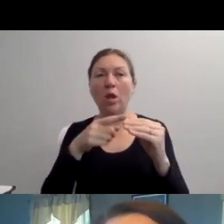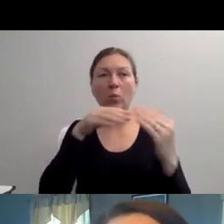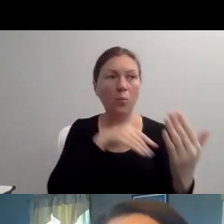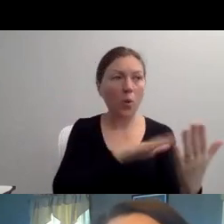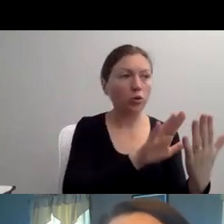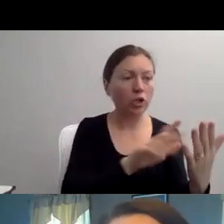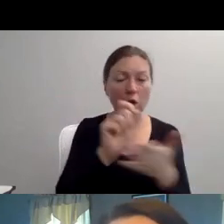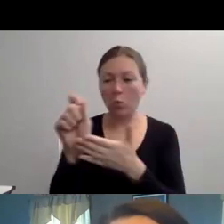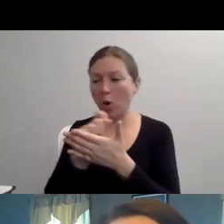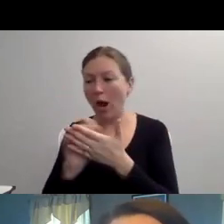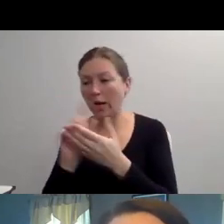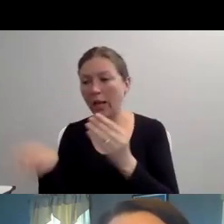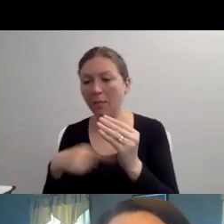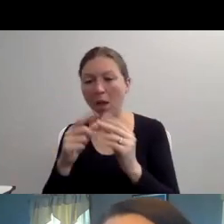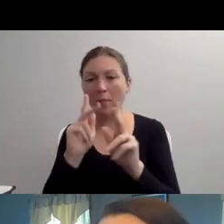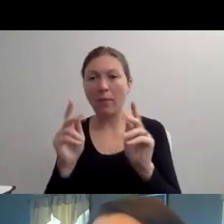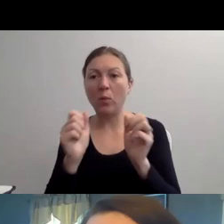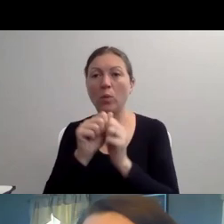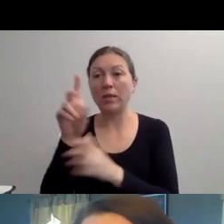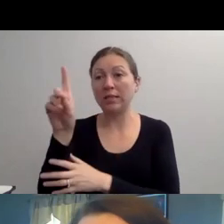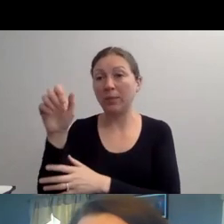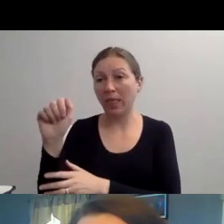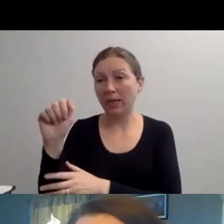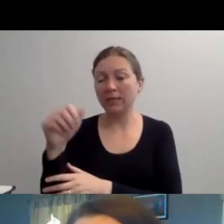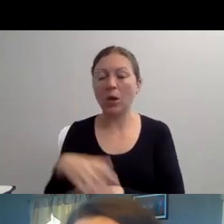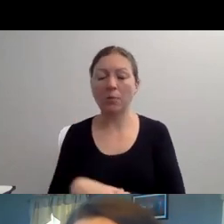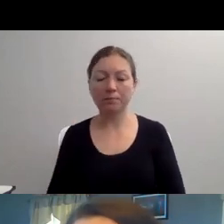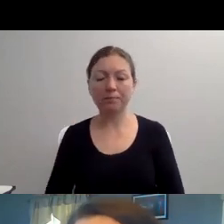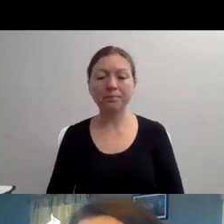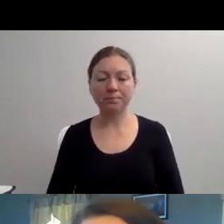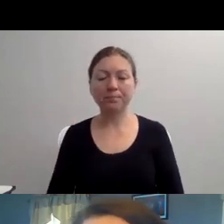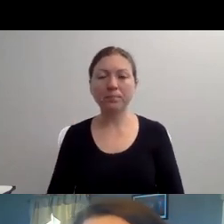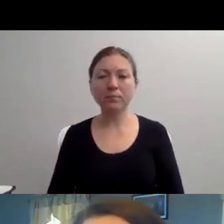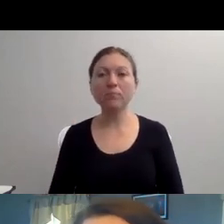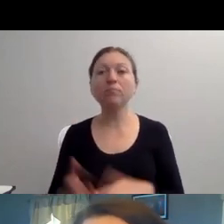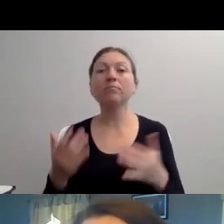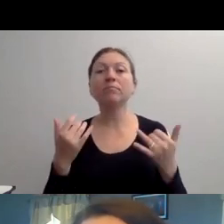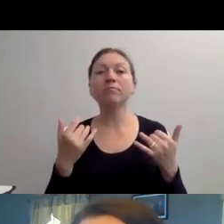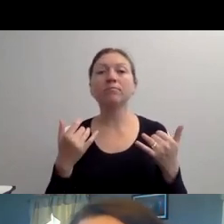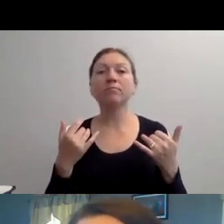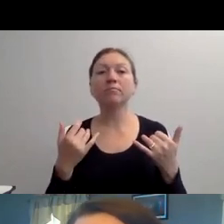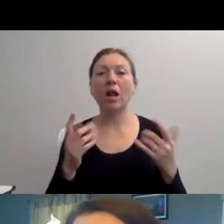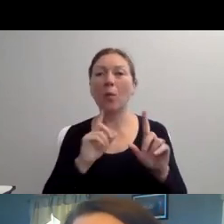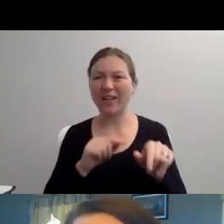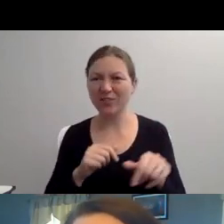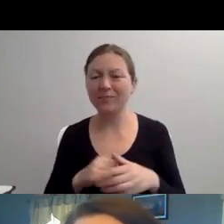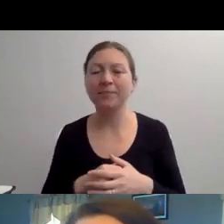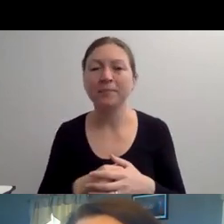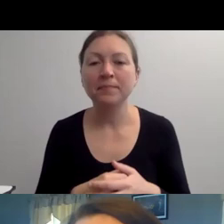"THIS QUESTION IS CAN YOU COMMENT ON HOW YOUR INSPIRATIONAL DOES NOT FEEL RESPECTFUL AND